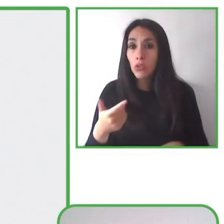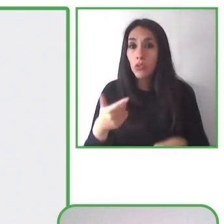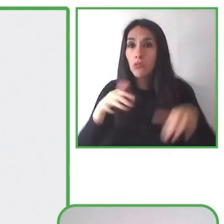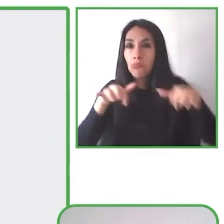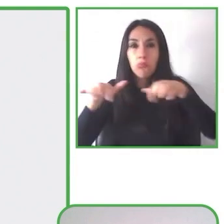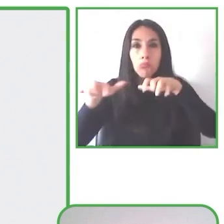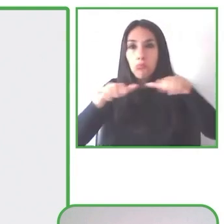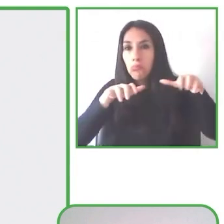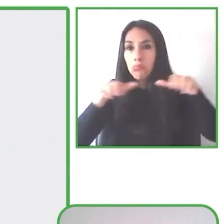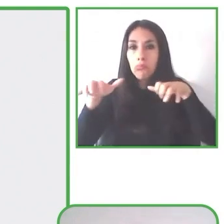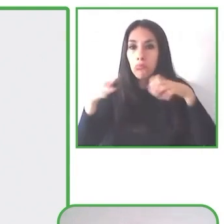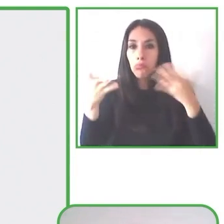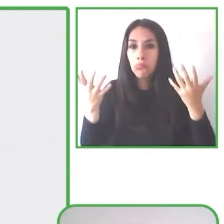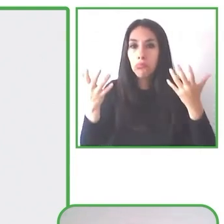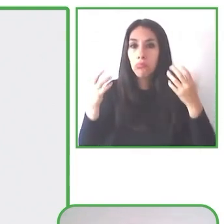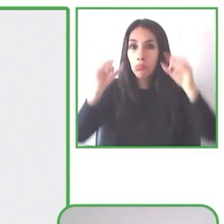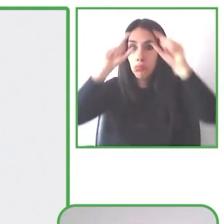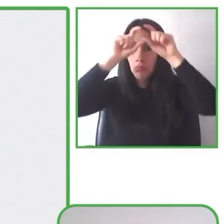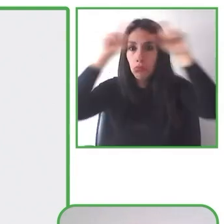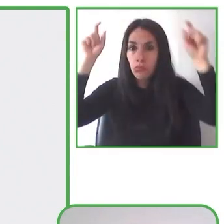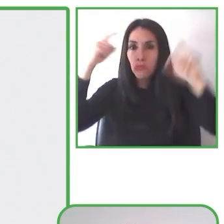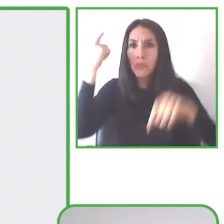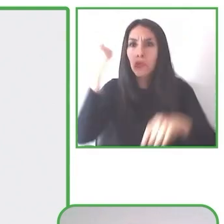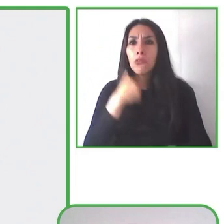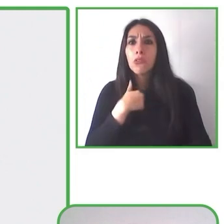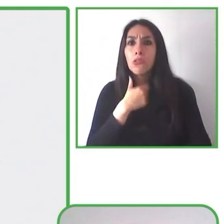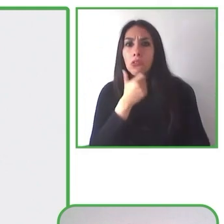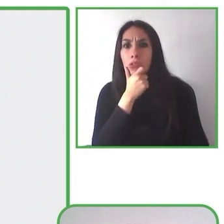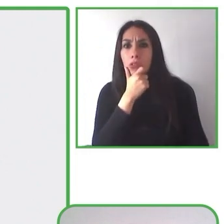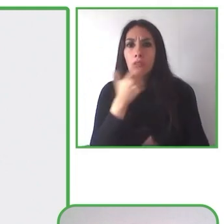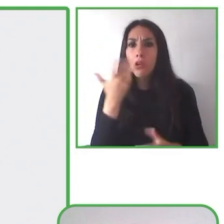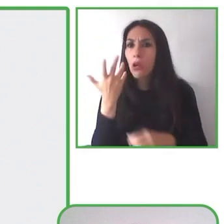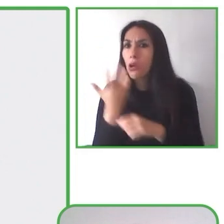reach their destiny since they are choosing different platforms,